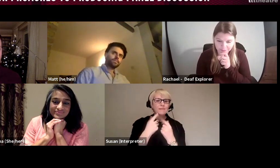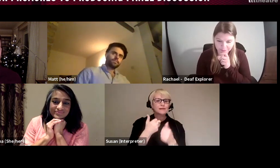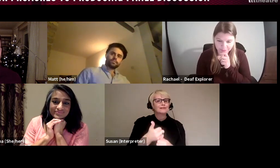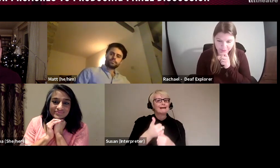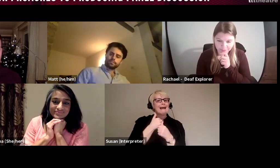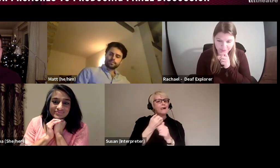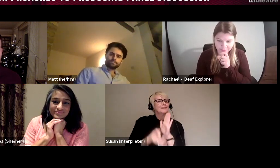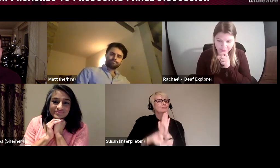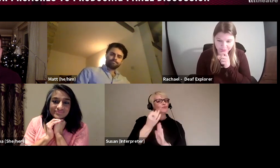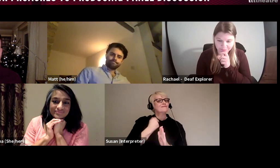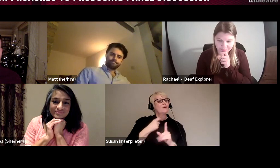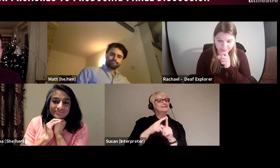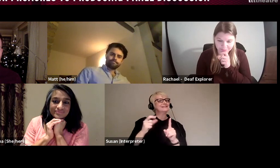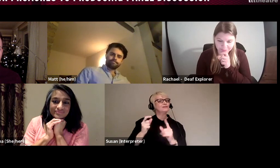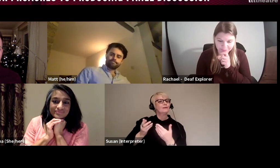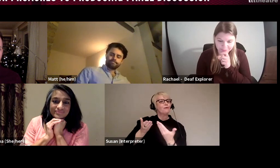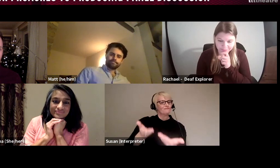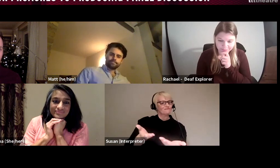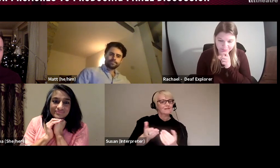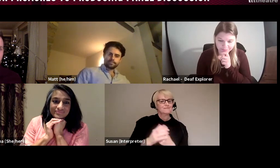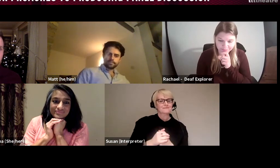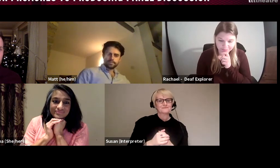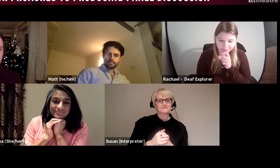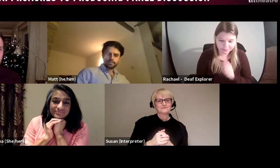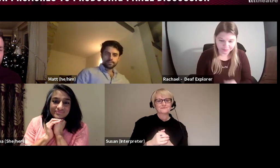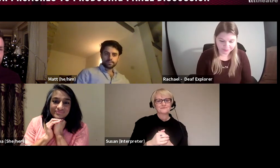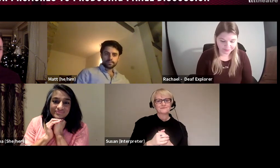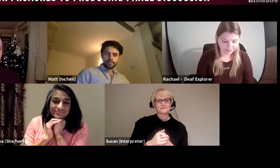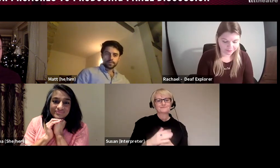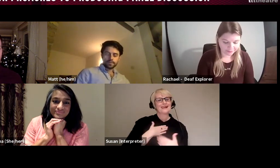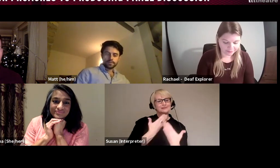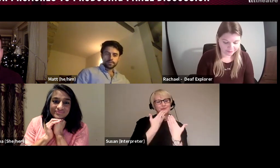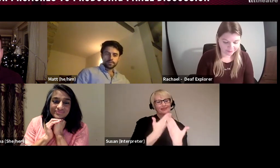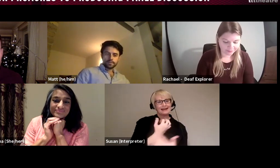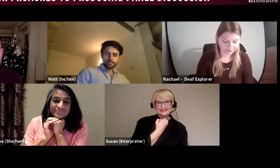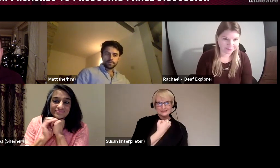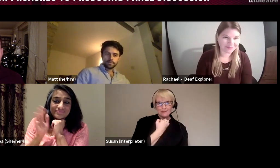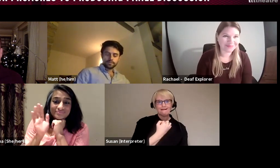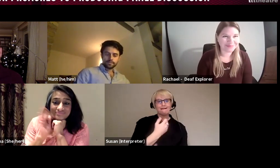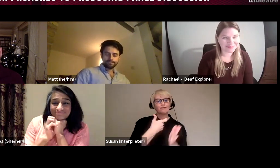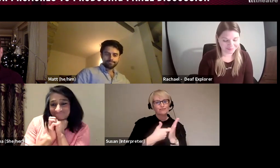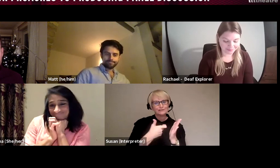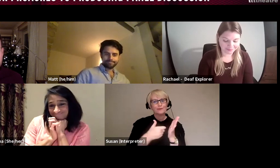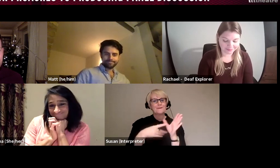offering here at Deafinitely. I really would like to thank Deepa, Rachael and Matt for the fantastic